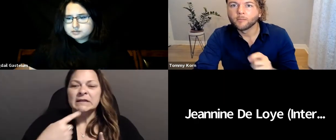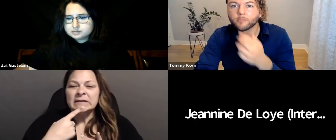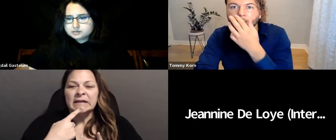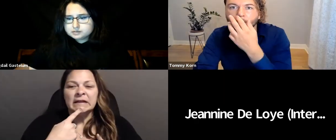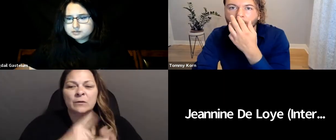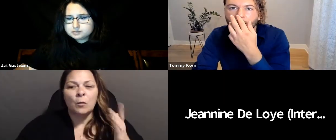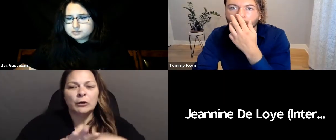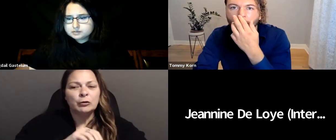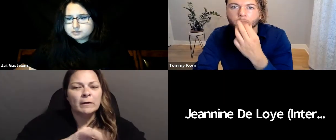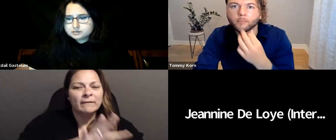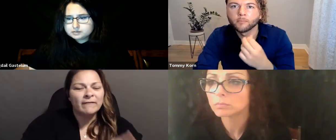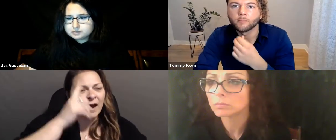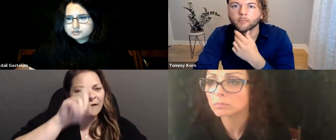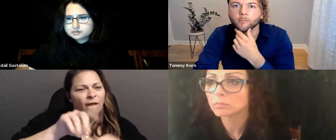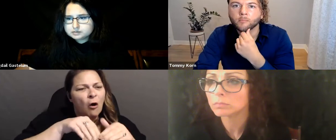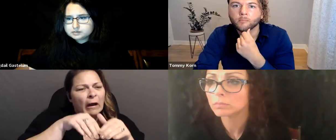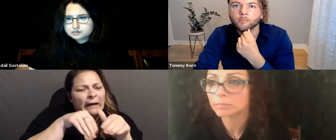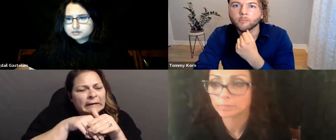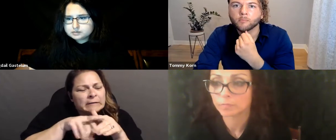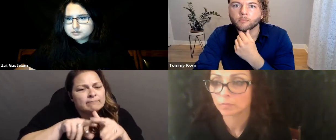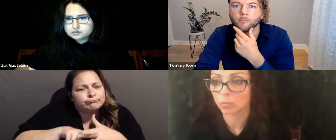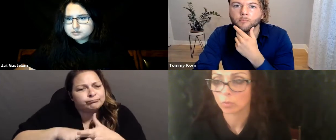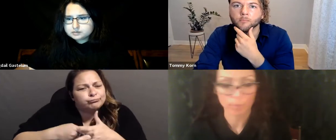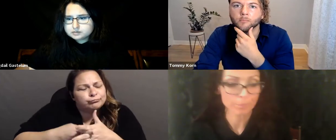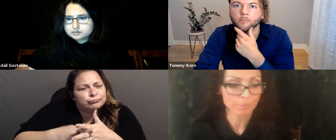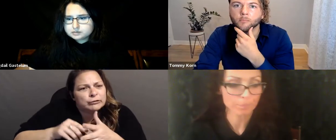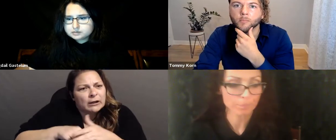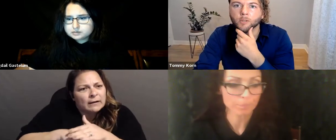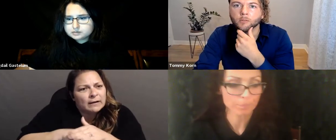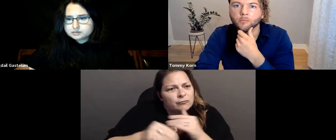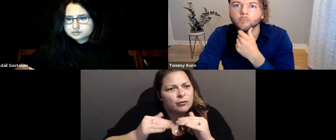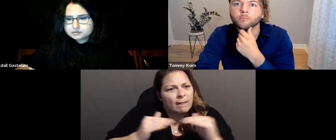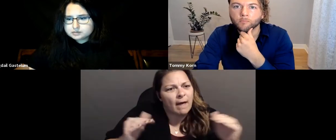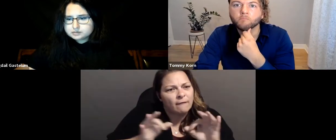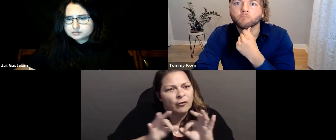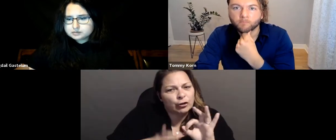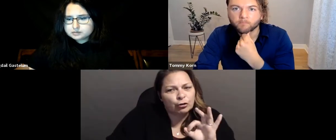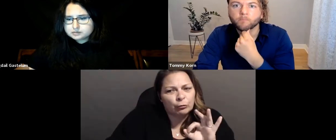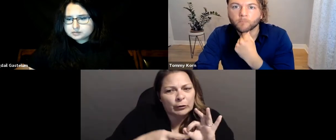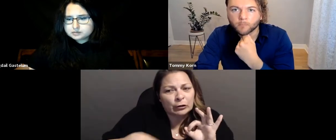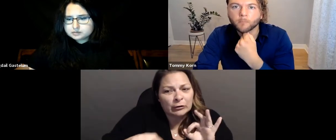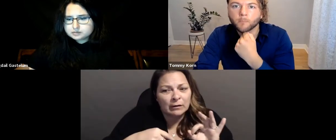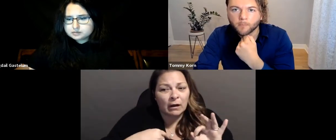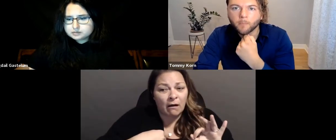The question is asking, “What is your advice for new, entry-level interpreters?